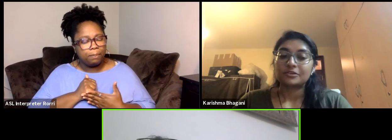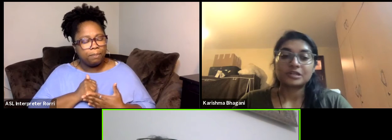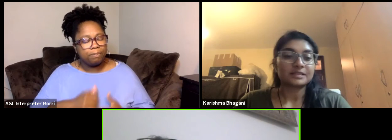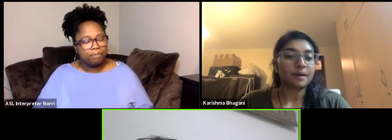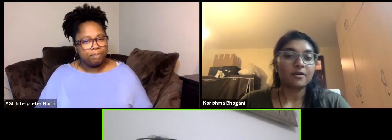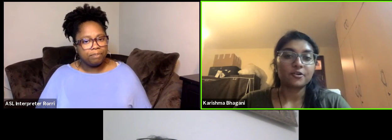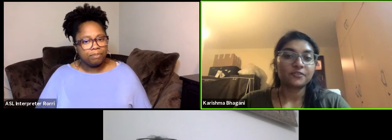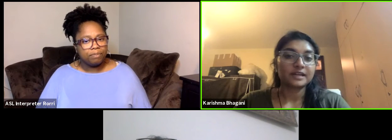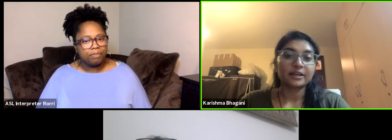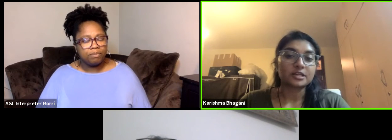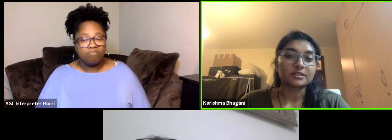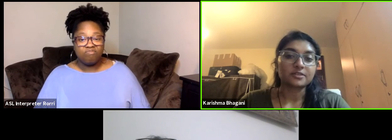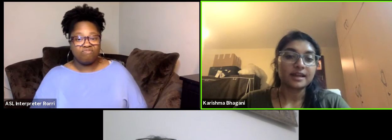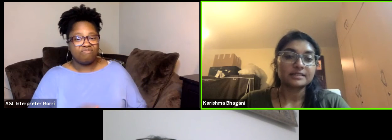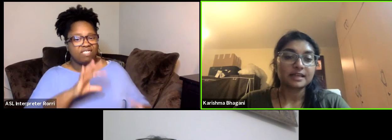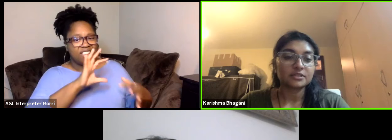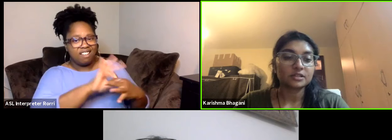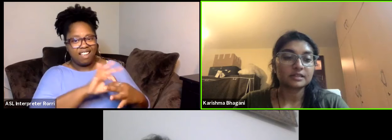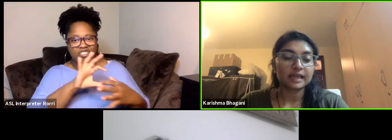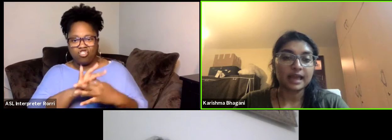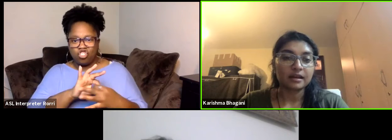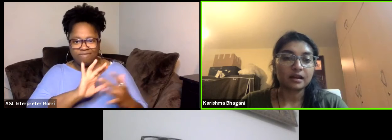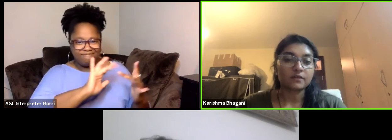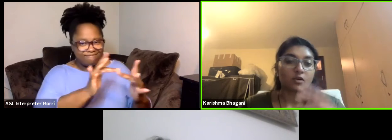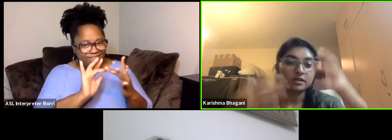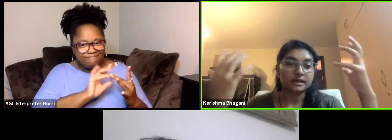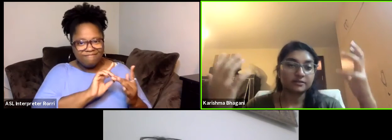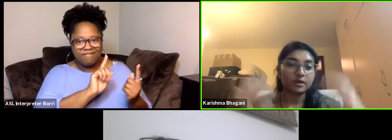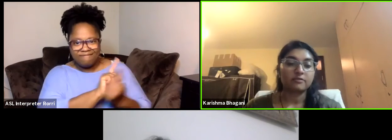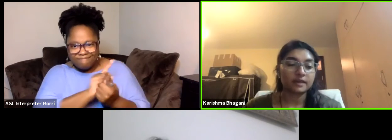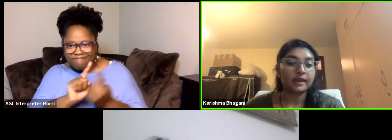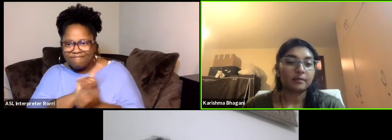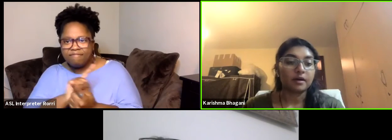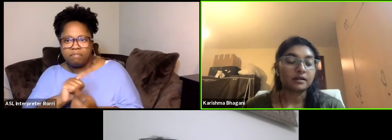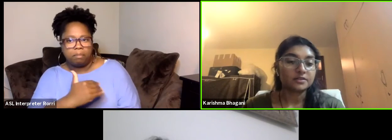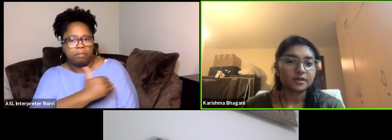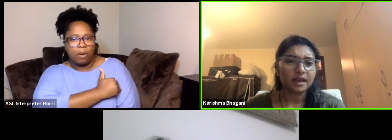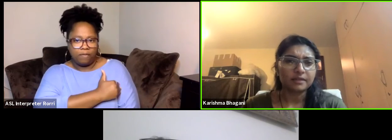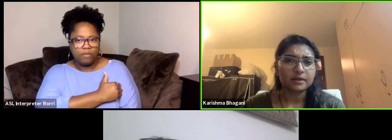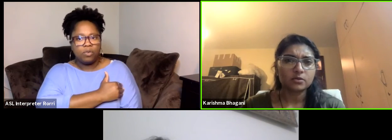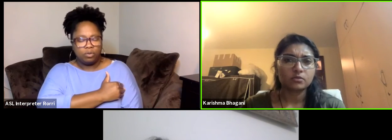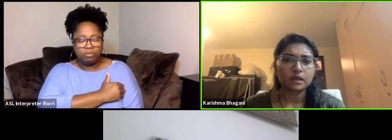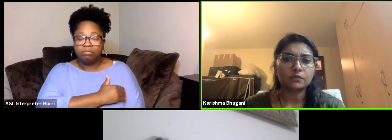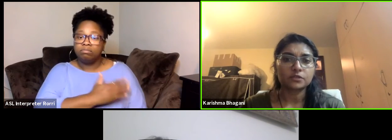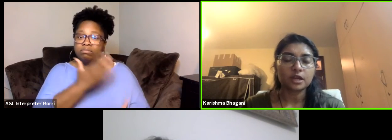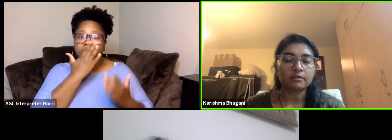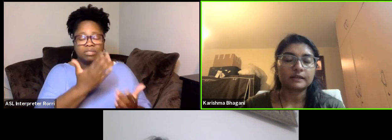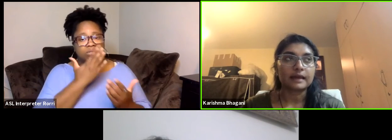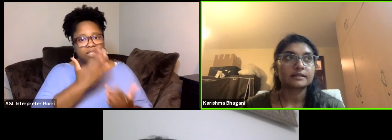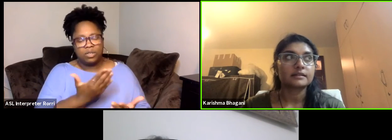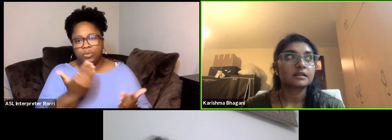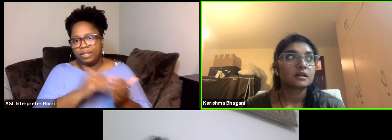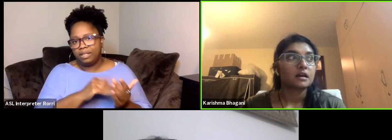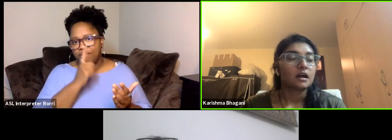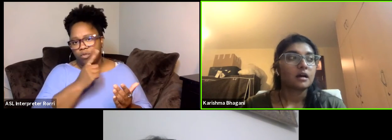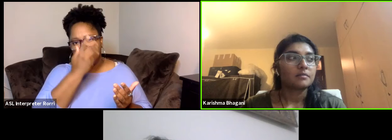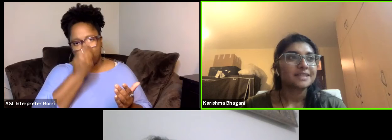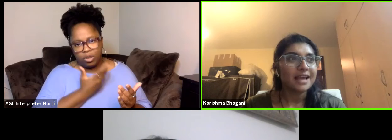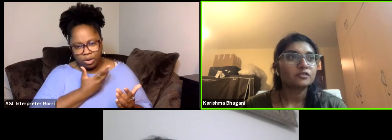Just the power of connections, right? That's just, again another alternative way of thinking about it. So yeah, thank you for sharing that and scale